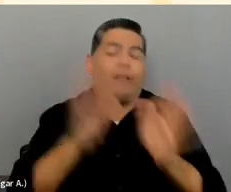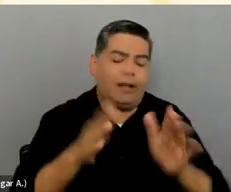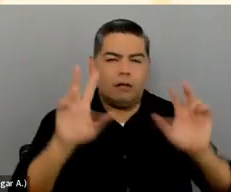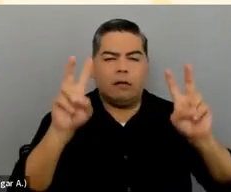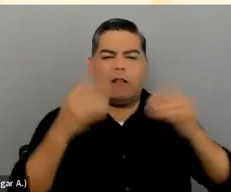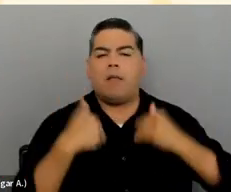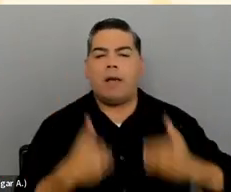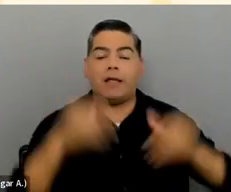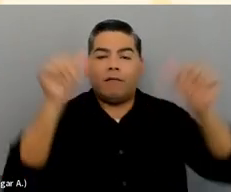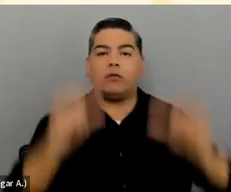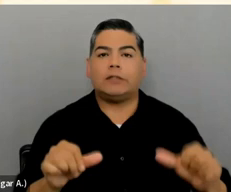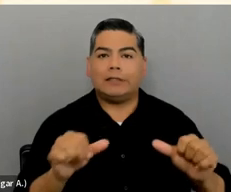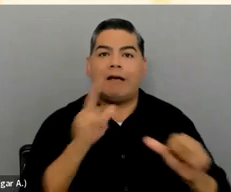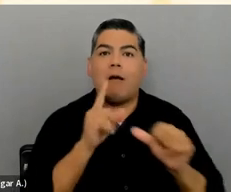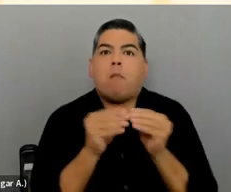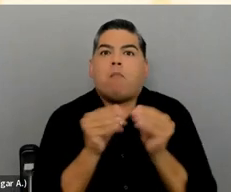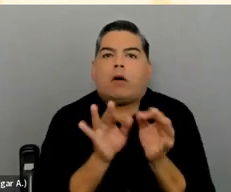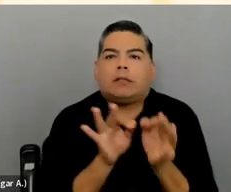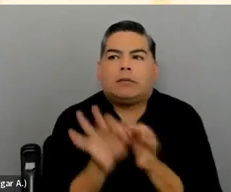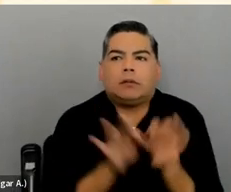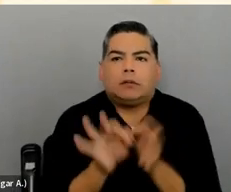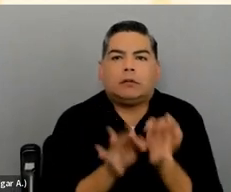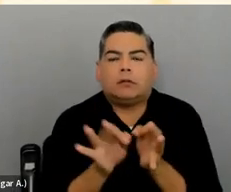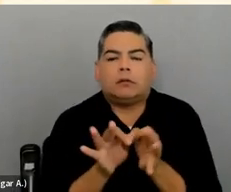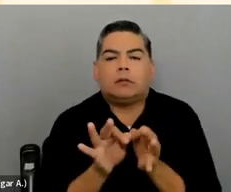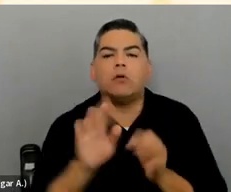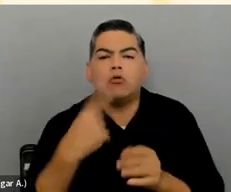So that's what I would do. There is an excellent resource out there.